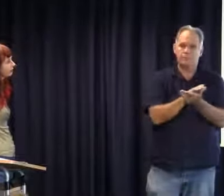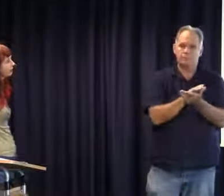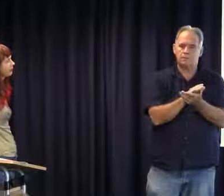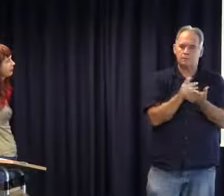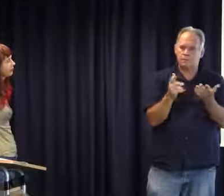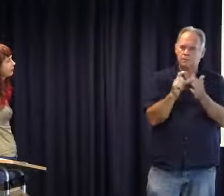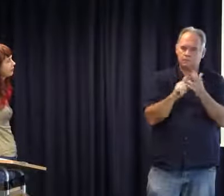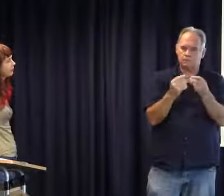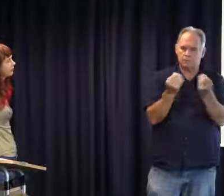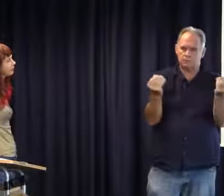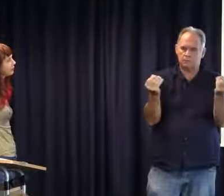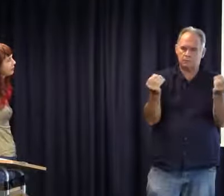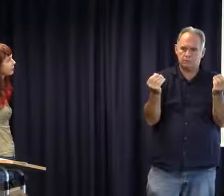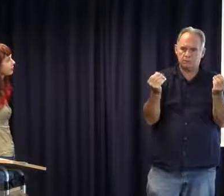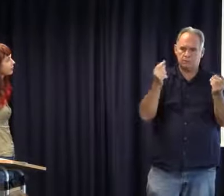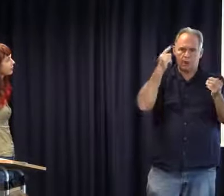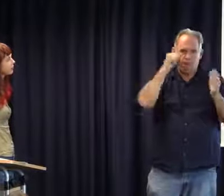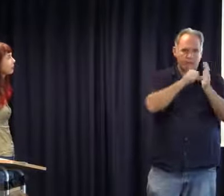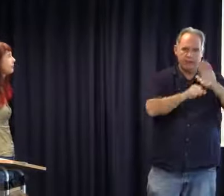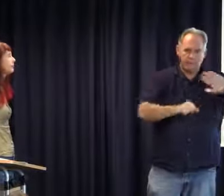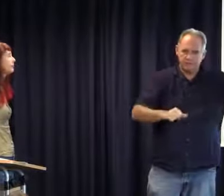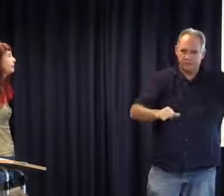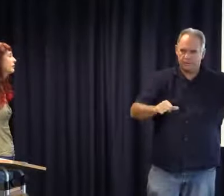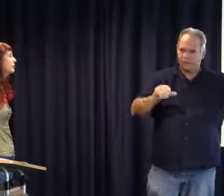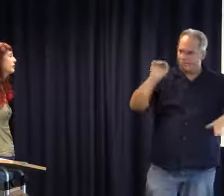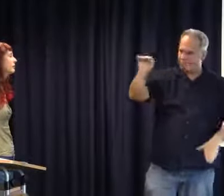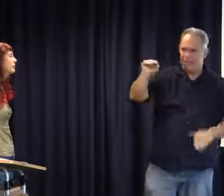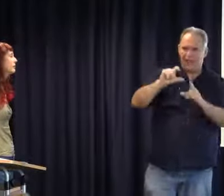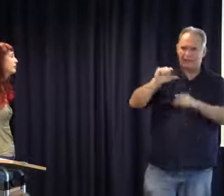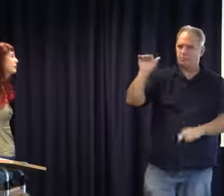have said to these families I'm happy to help them out with the experience that I've had.